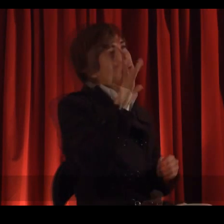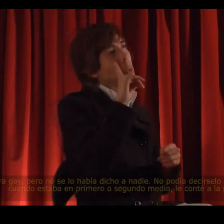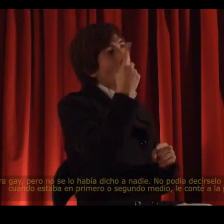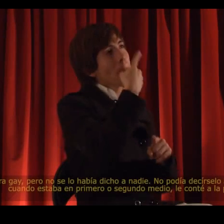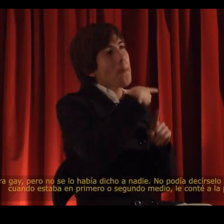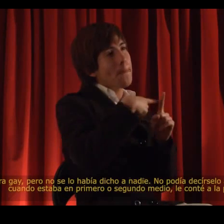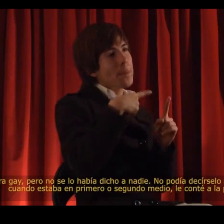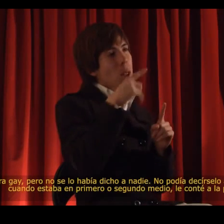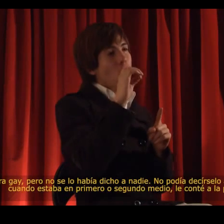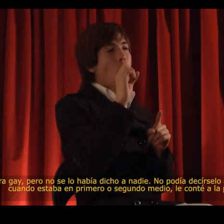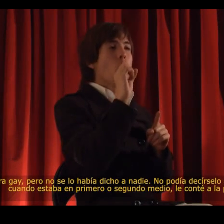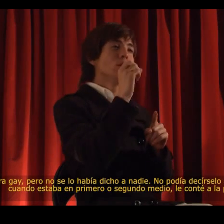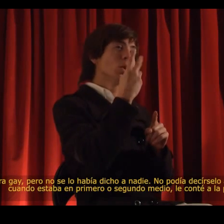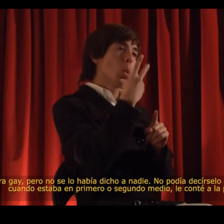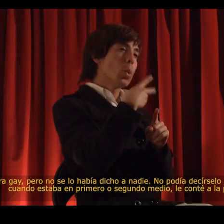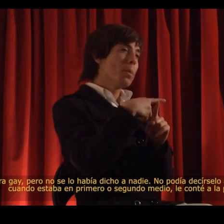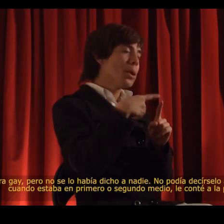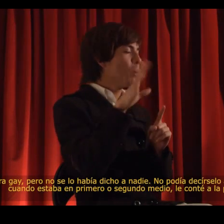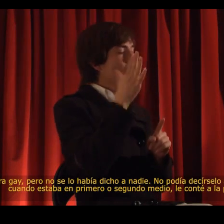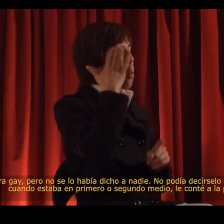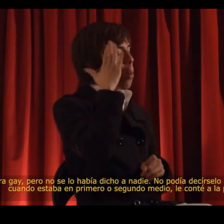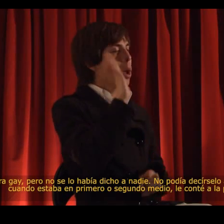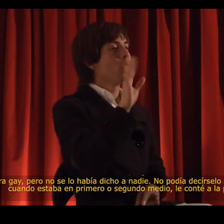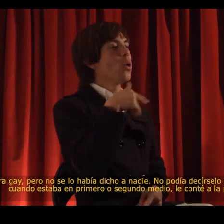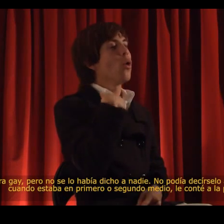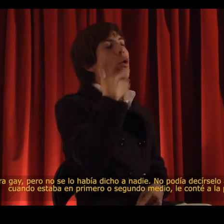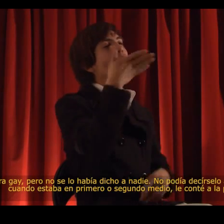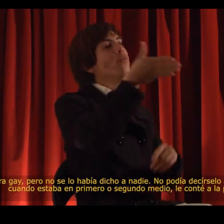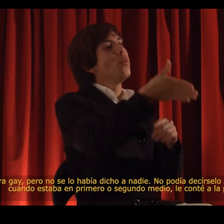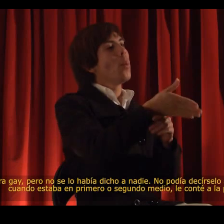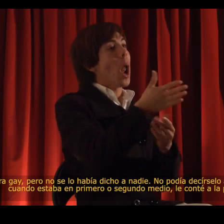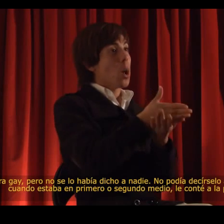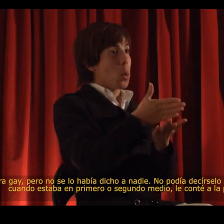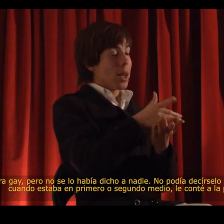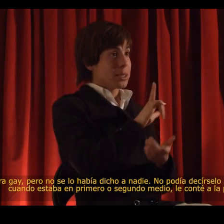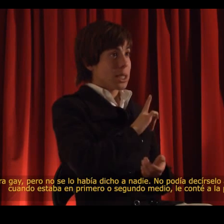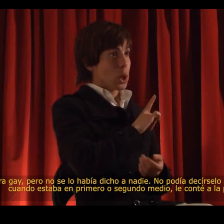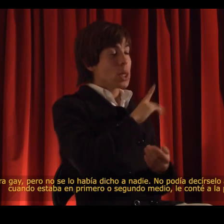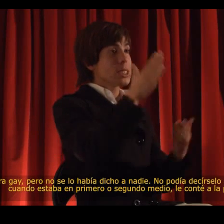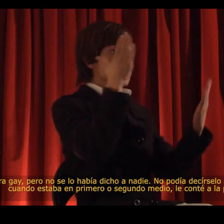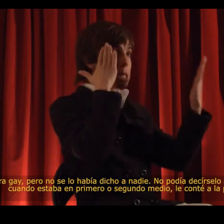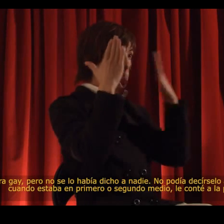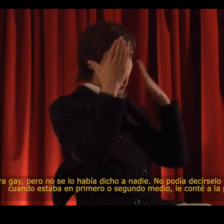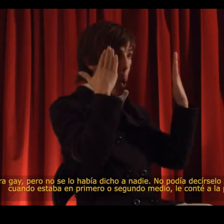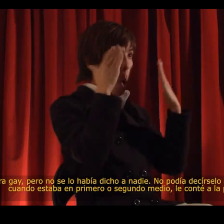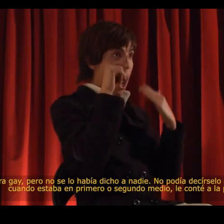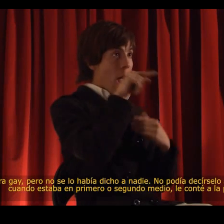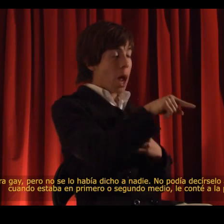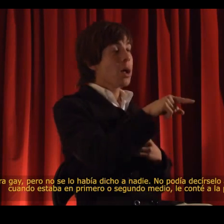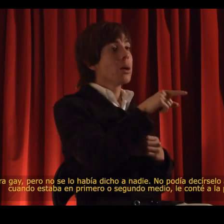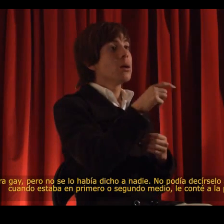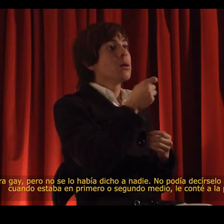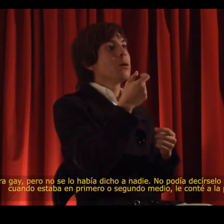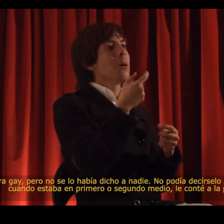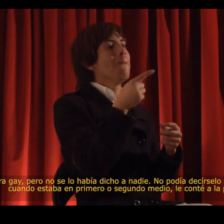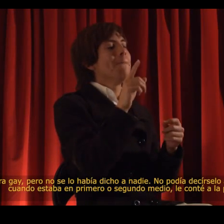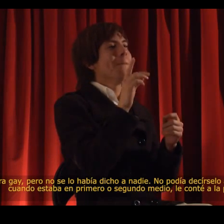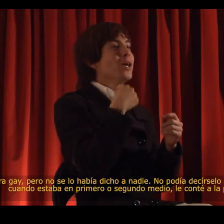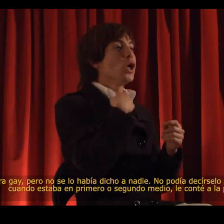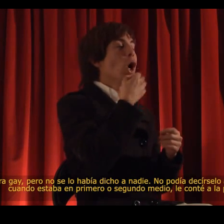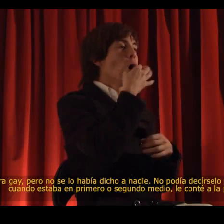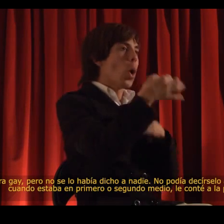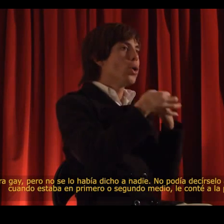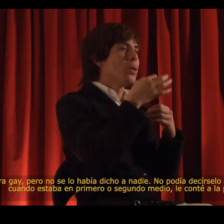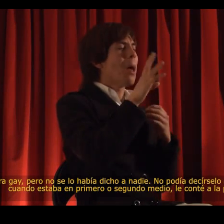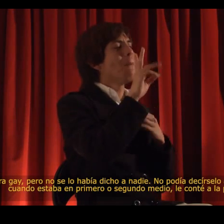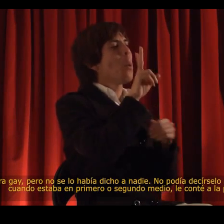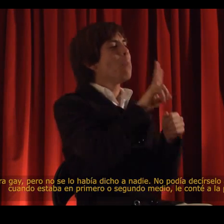When I was in my first or second year of high school, I went to see a school psychologist.